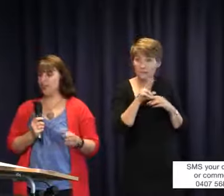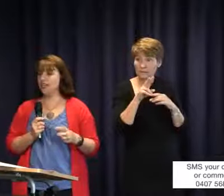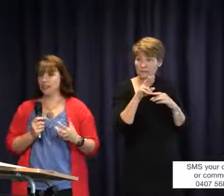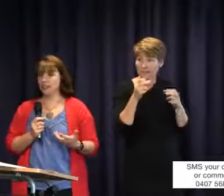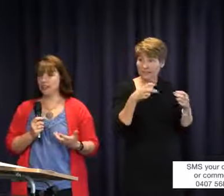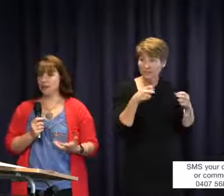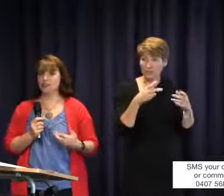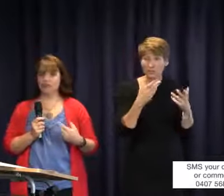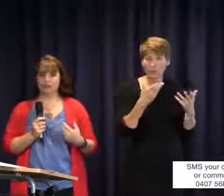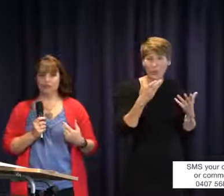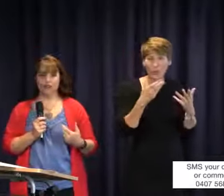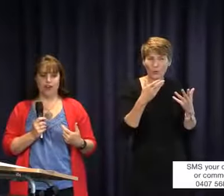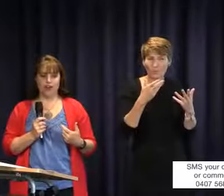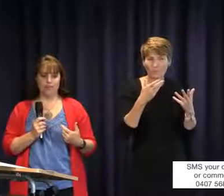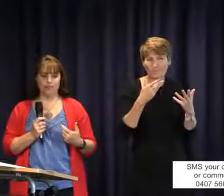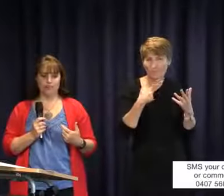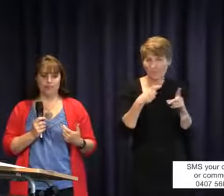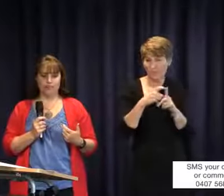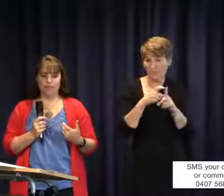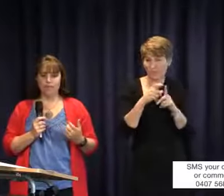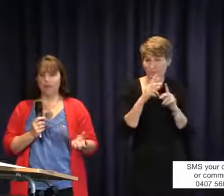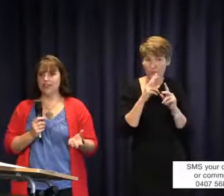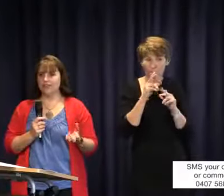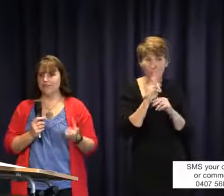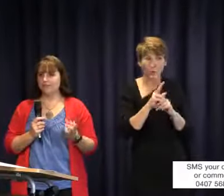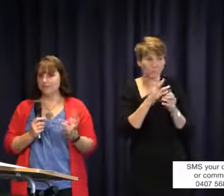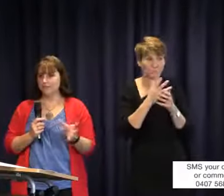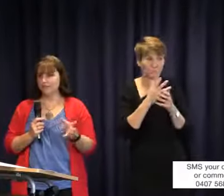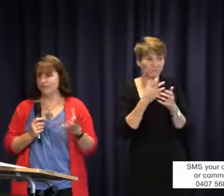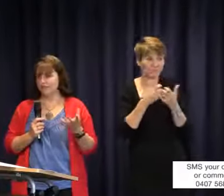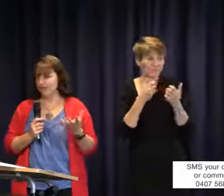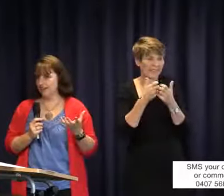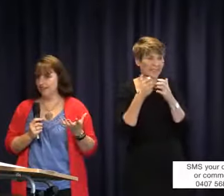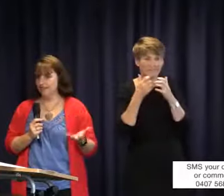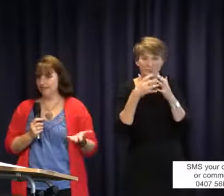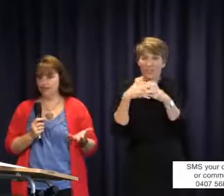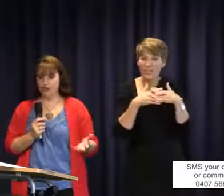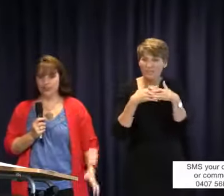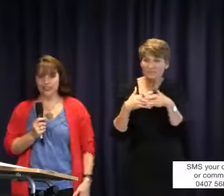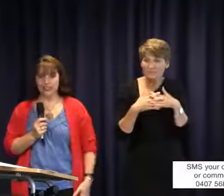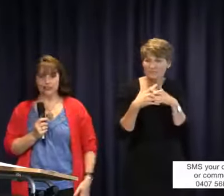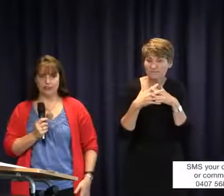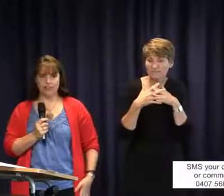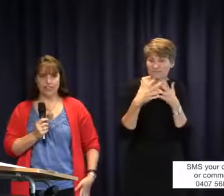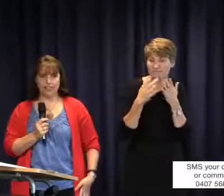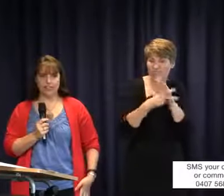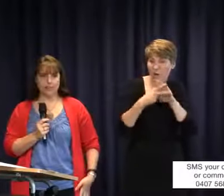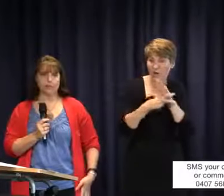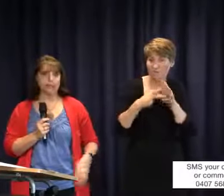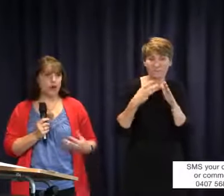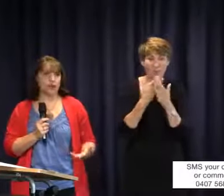she actually watches a lot of American clips and videos and things on the internet because